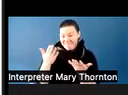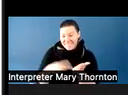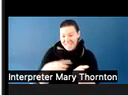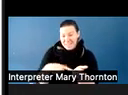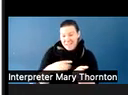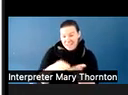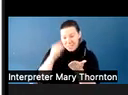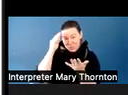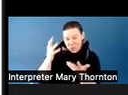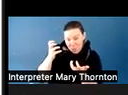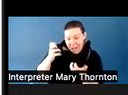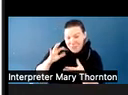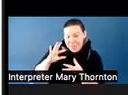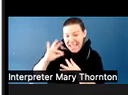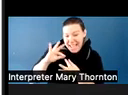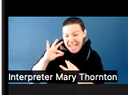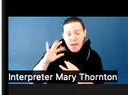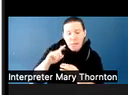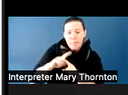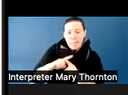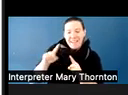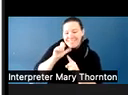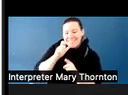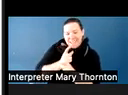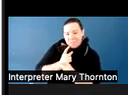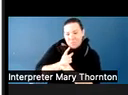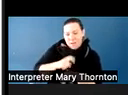So letting people know, and making sure